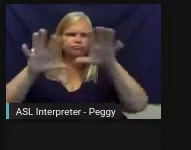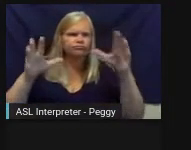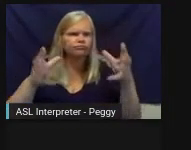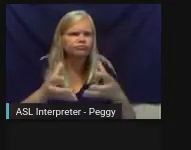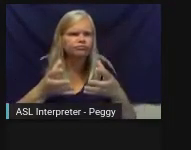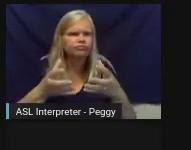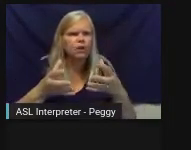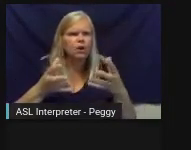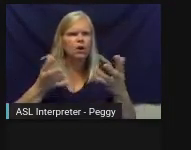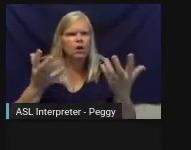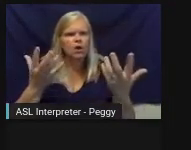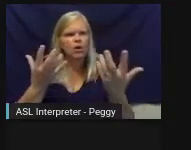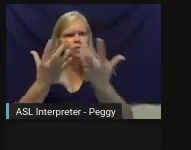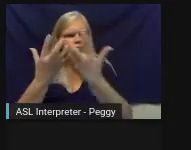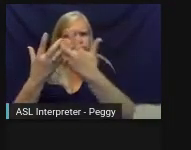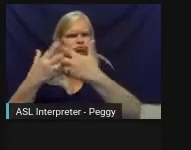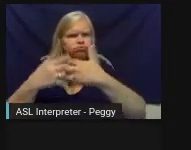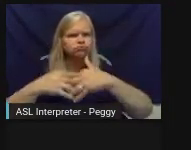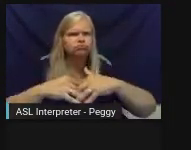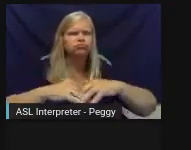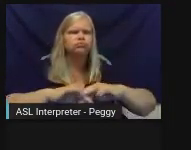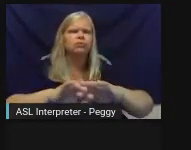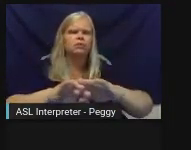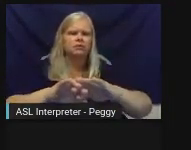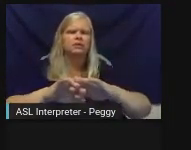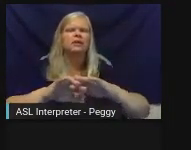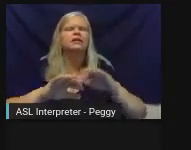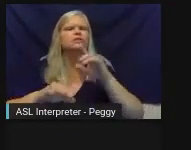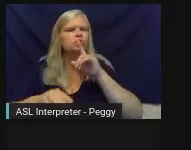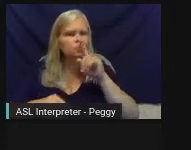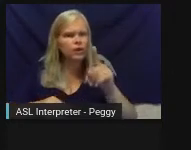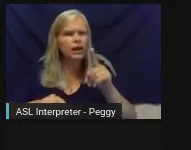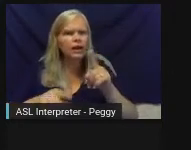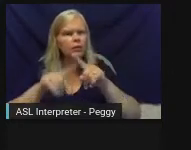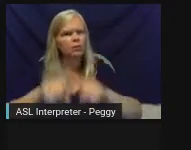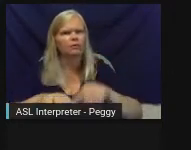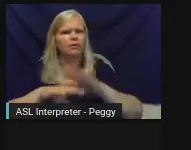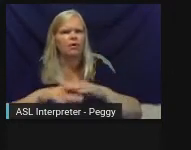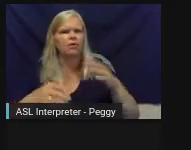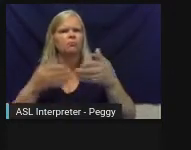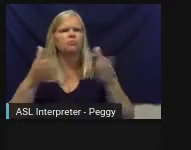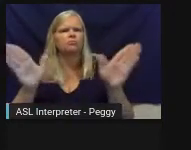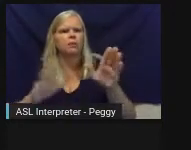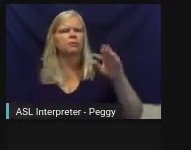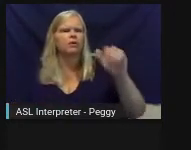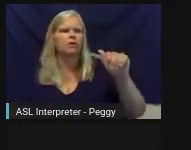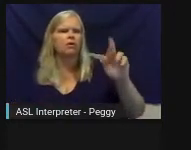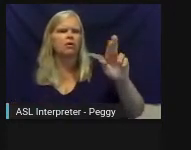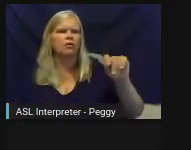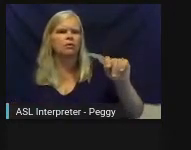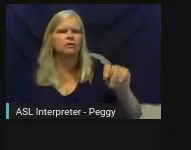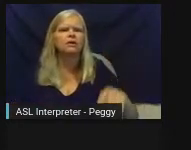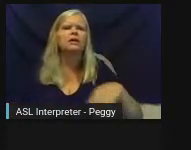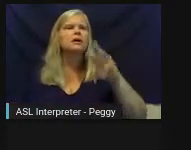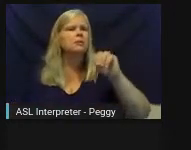thoughtful integration of public art. As Michele said, often public art is perceived as a